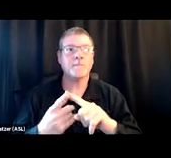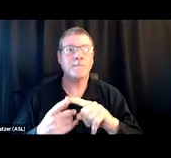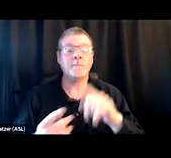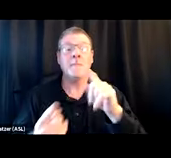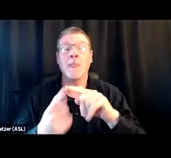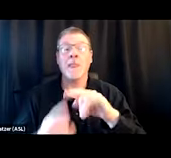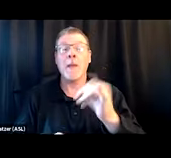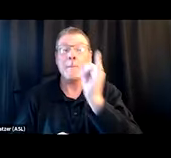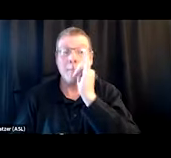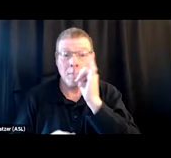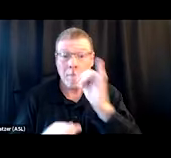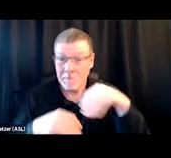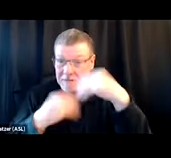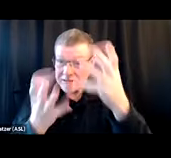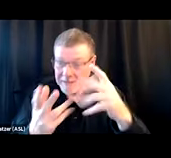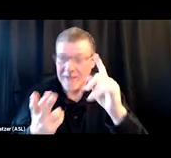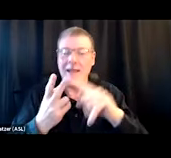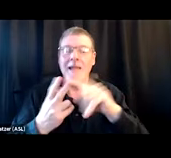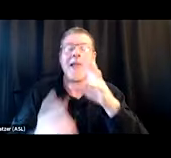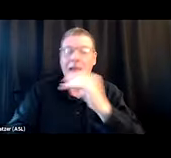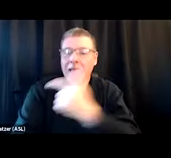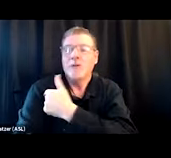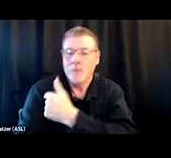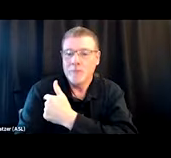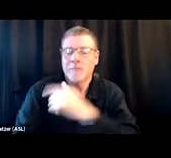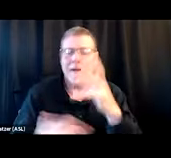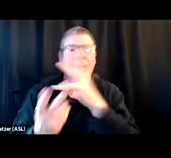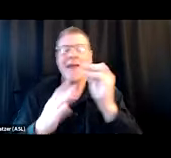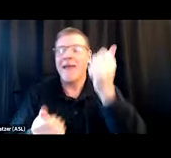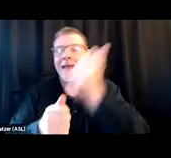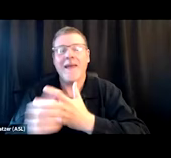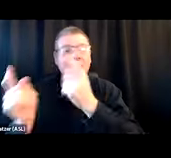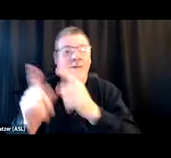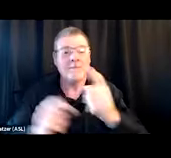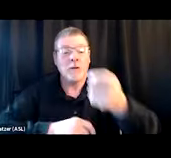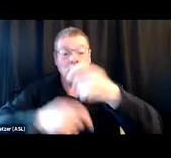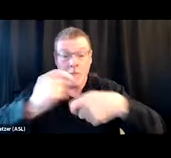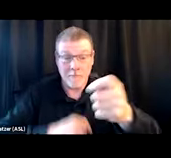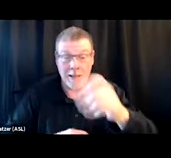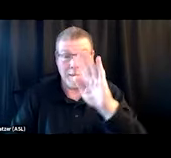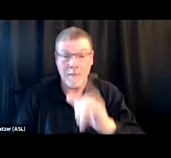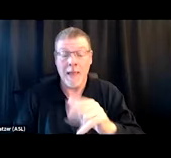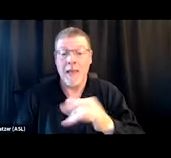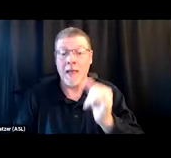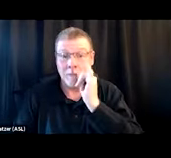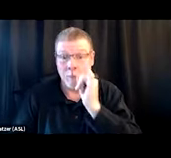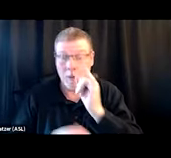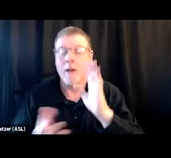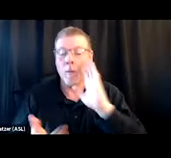makes those options possible, and every injection event replaced by smoking reduces the likelihood of HIV exposure,